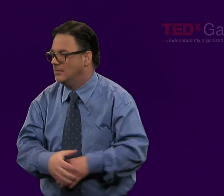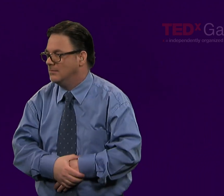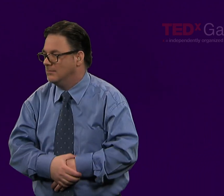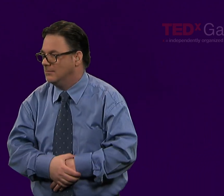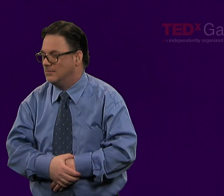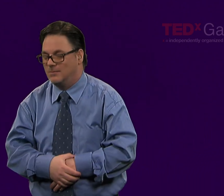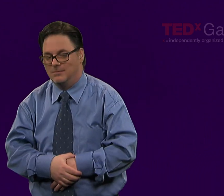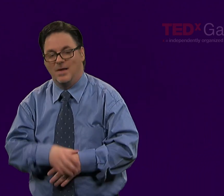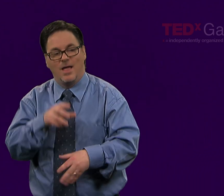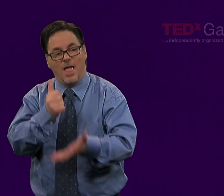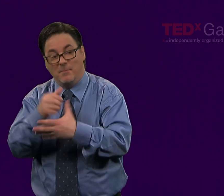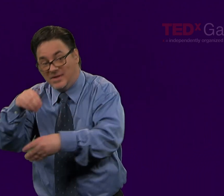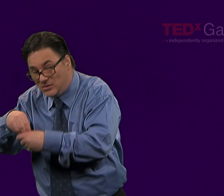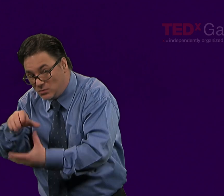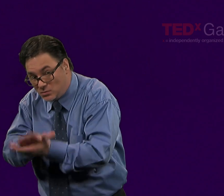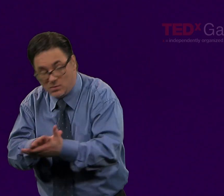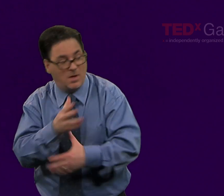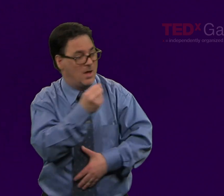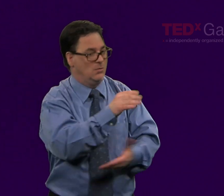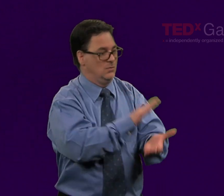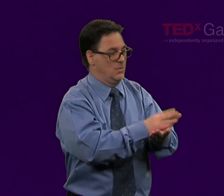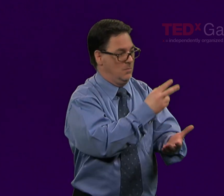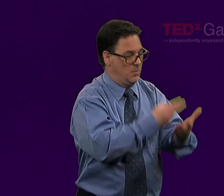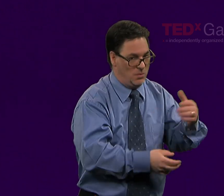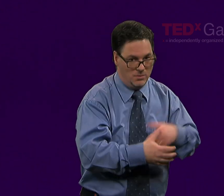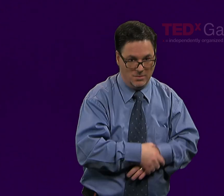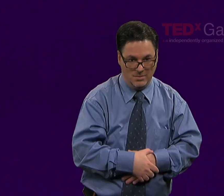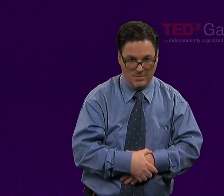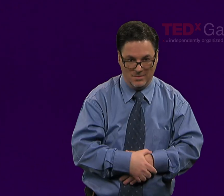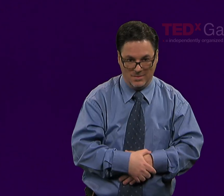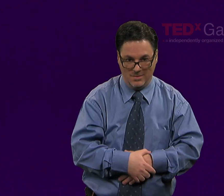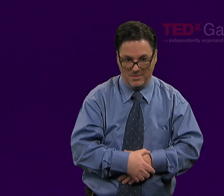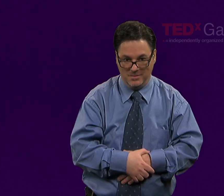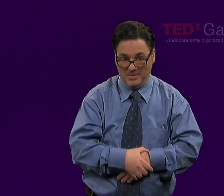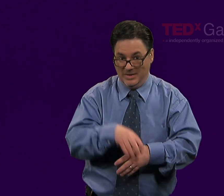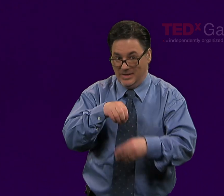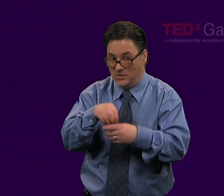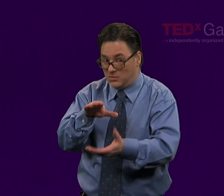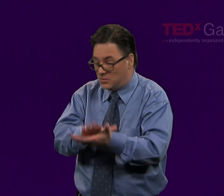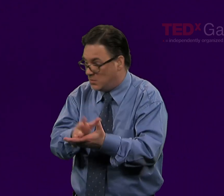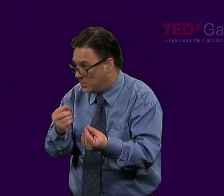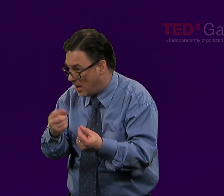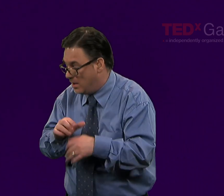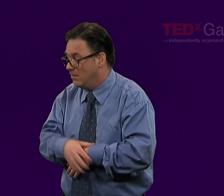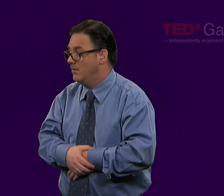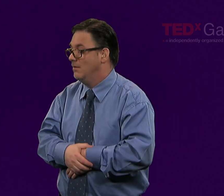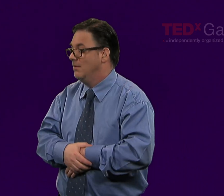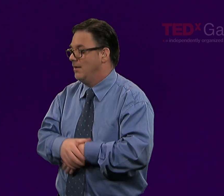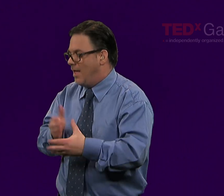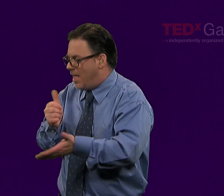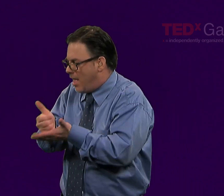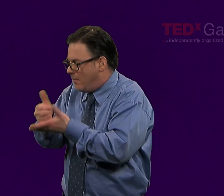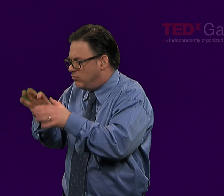We can see benefits both in school and outside of the school to doing so. Because we remove some of the distractors,